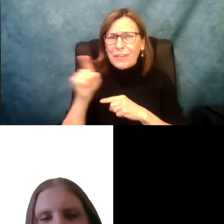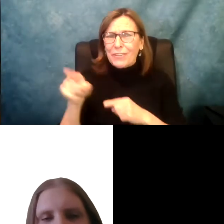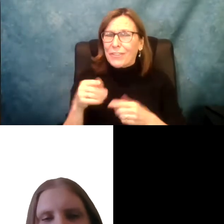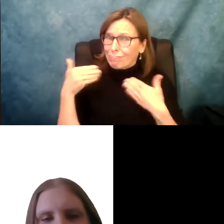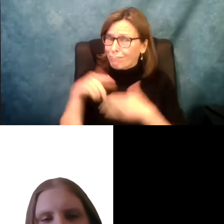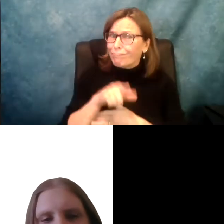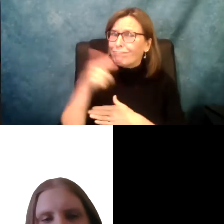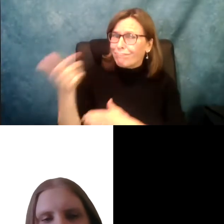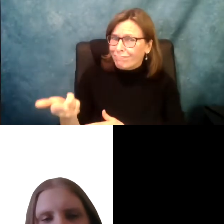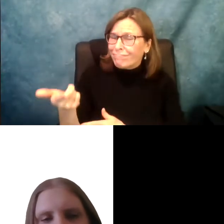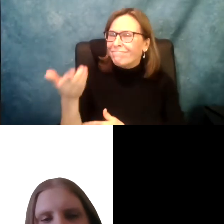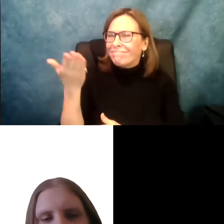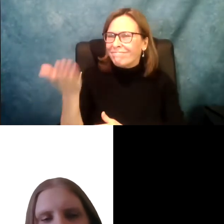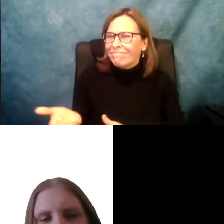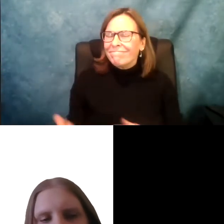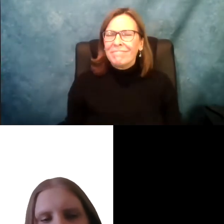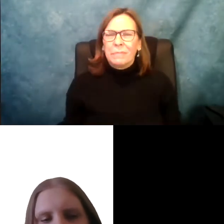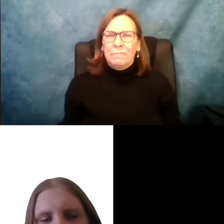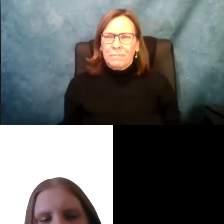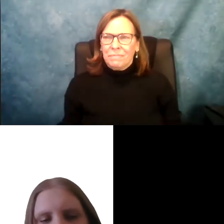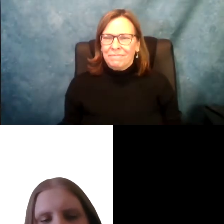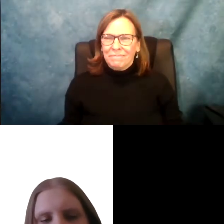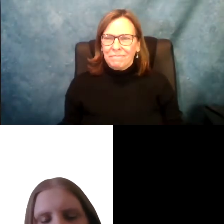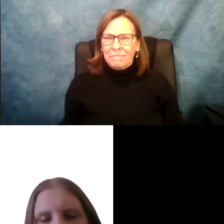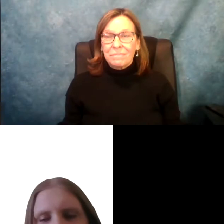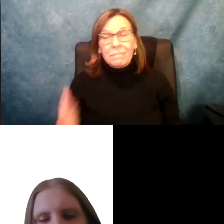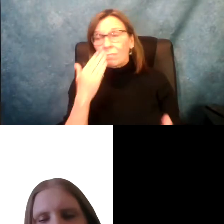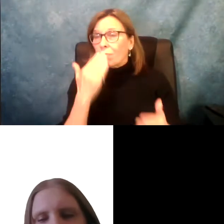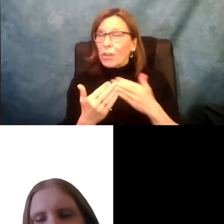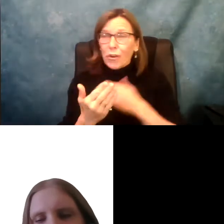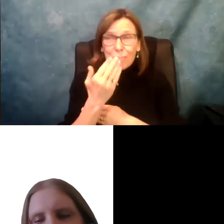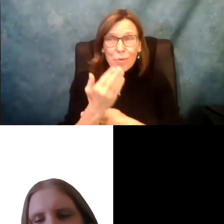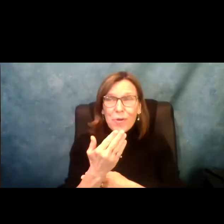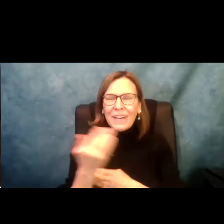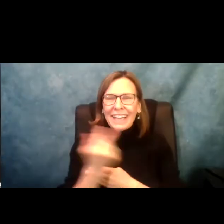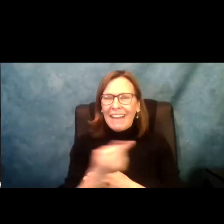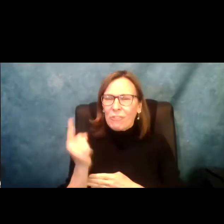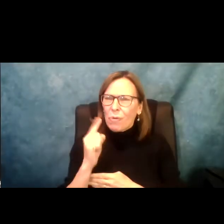care and other issues according to the disabilities community. Assemblywoman, over to